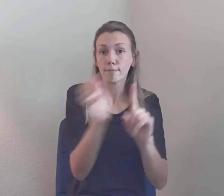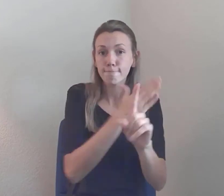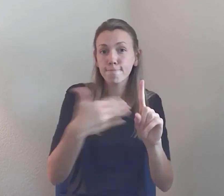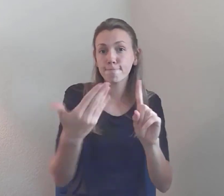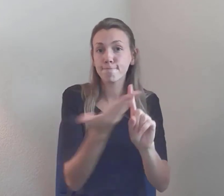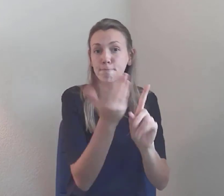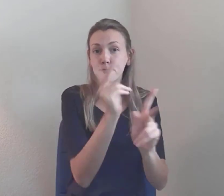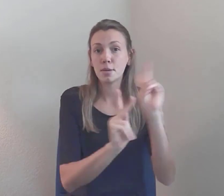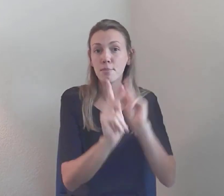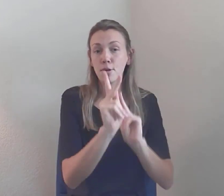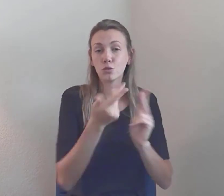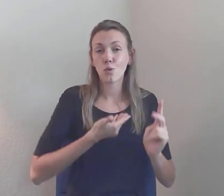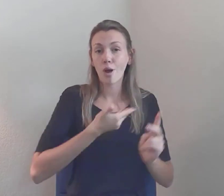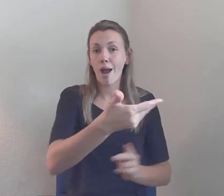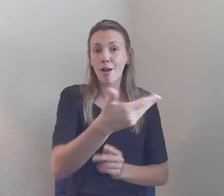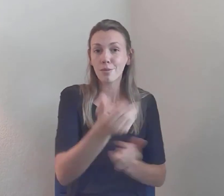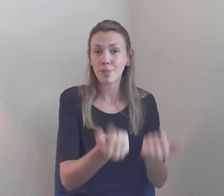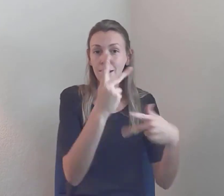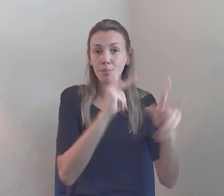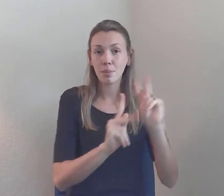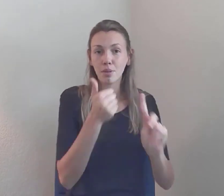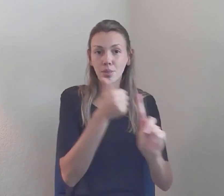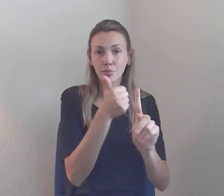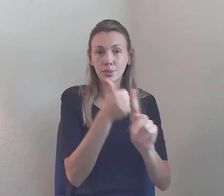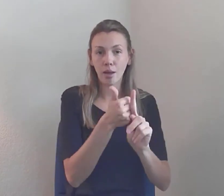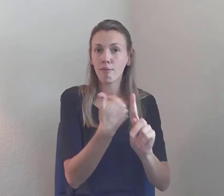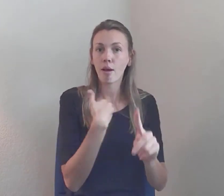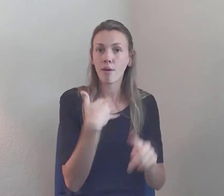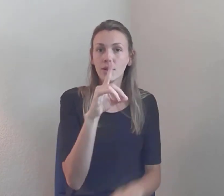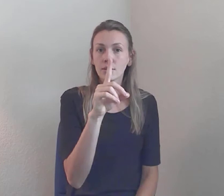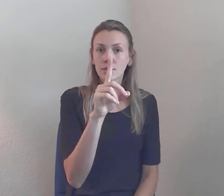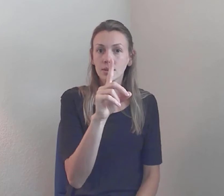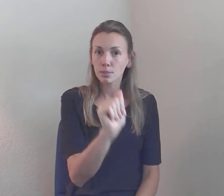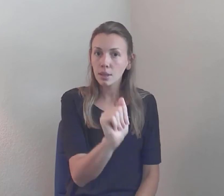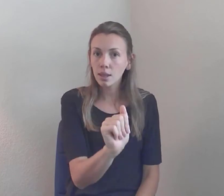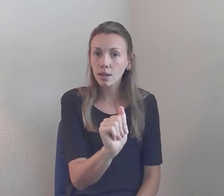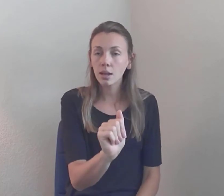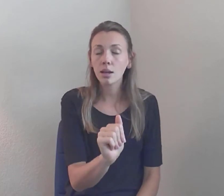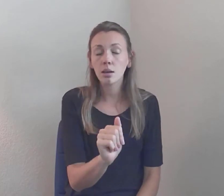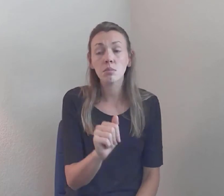as a disability activist and also, you know, she was born with a disability, so